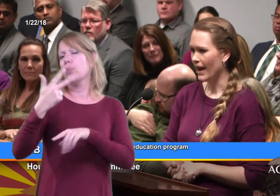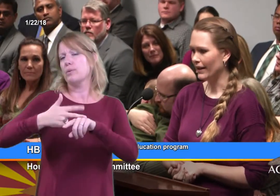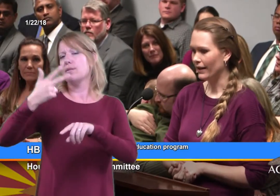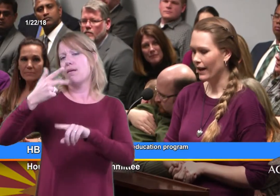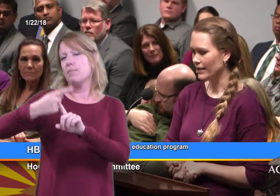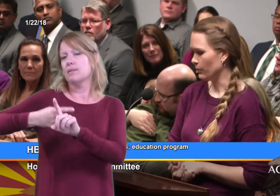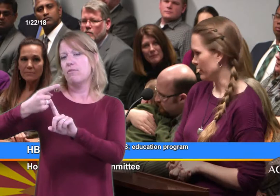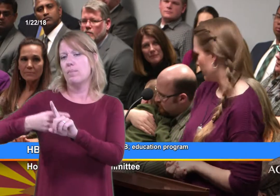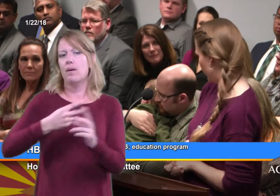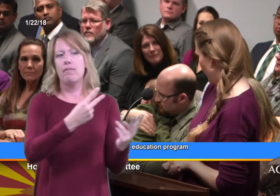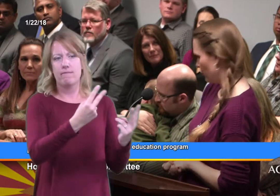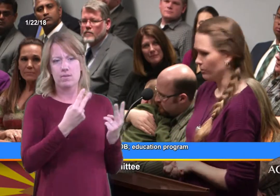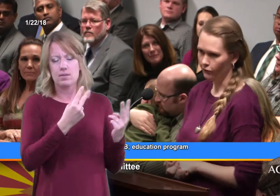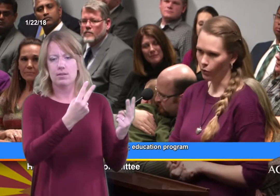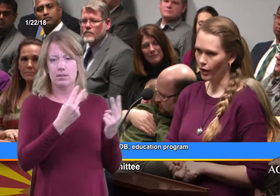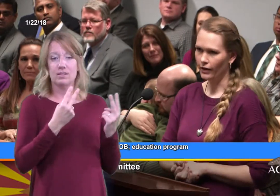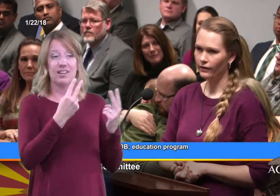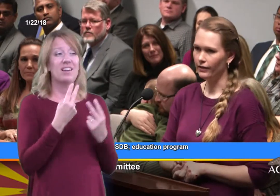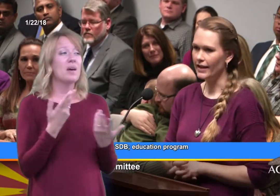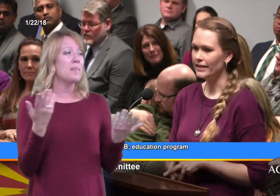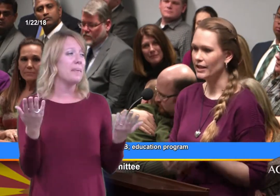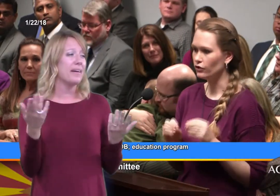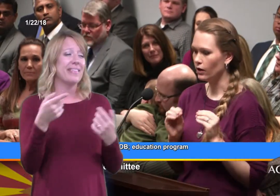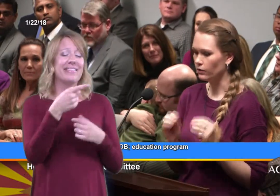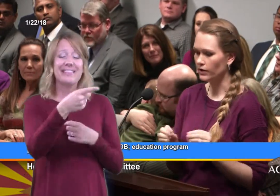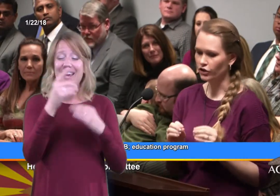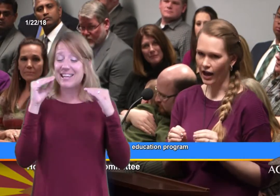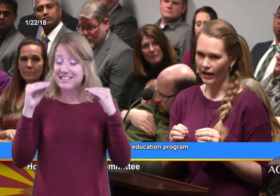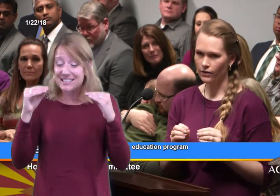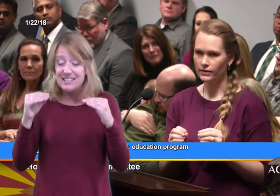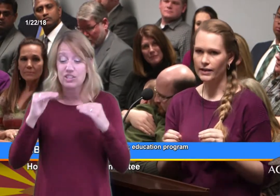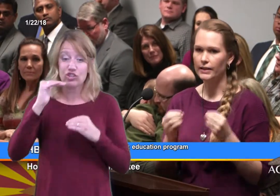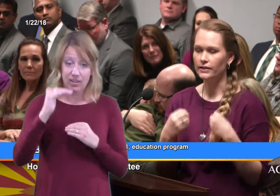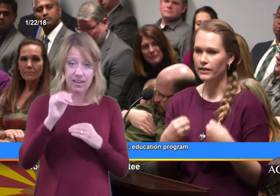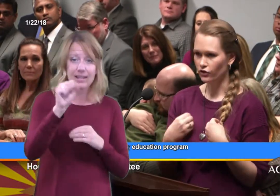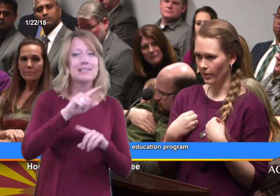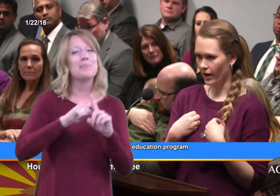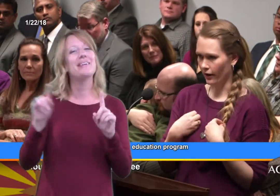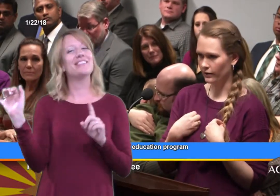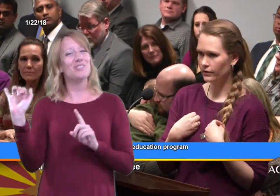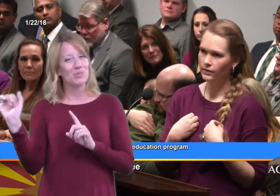And as it was mentioned before they teach not only the child, they sit and teach the parents.